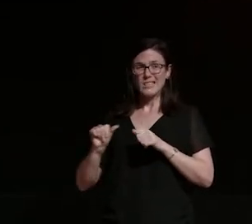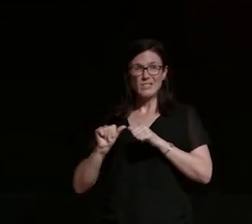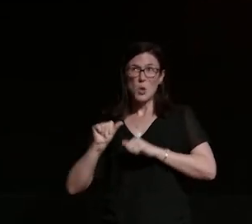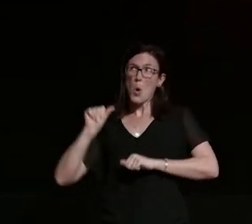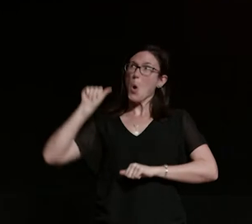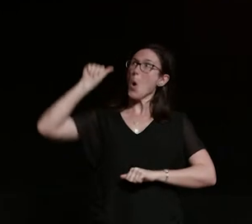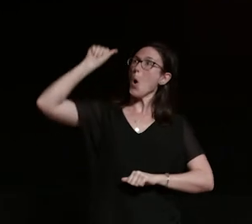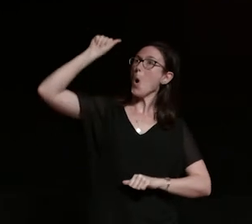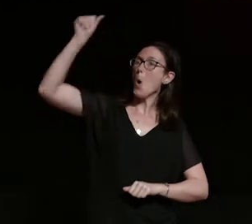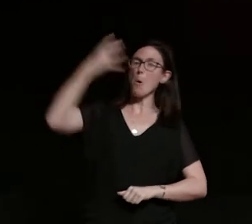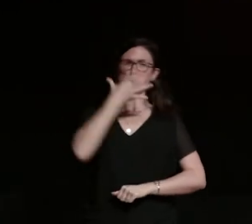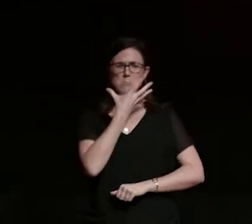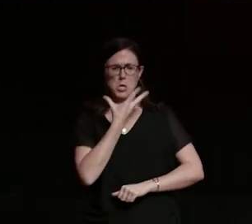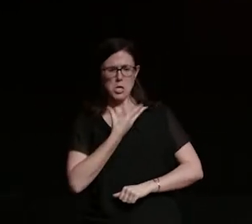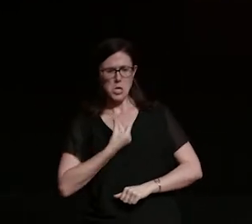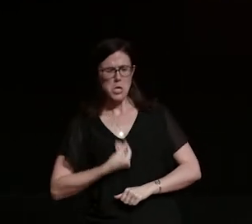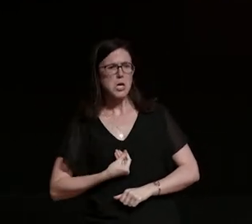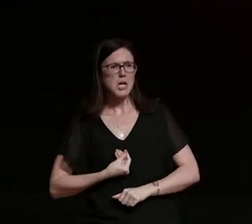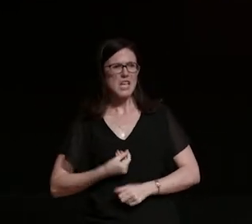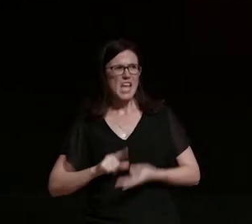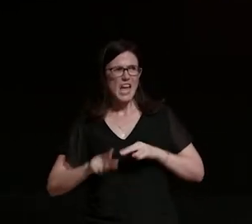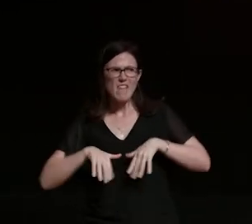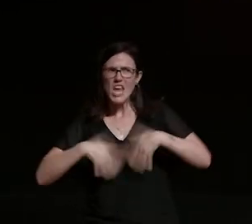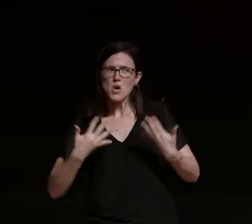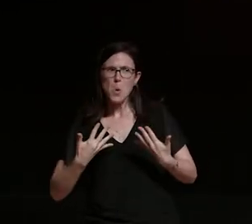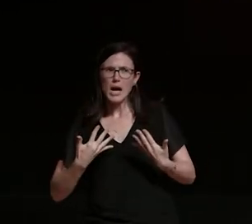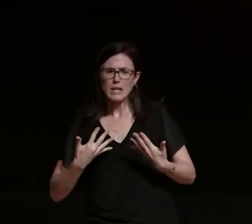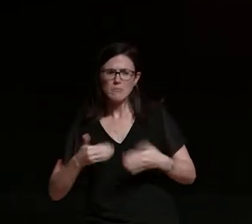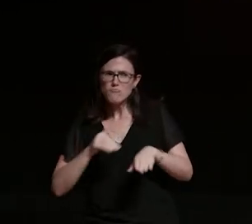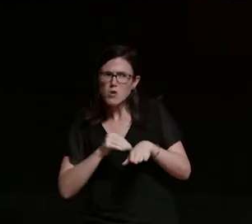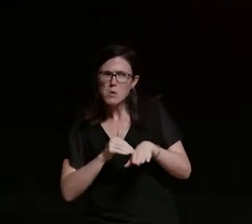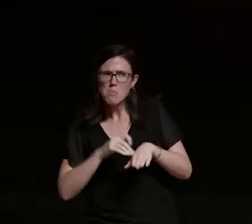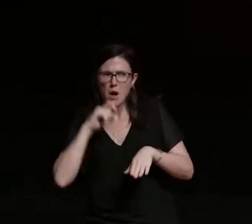tattooed person lent in and went now if anyone gives you any trouble sort them out for you